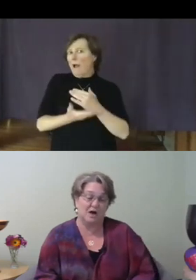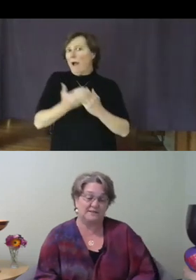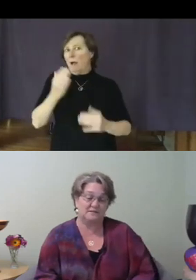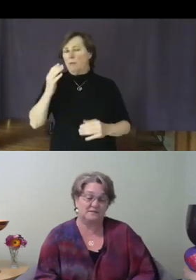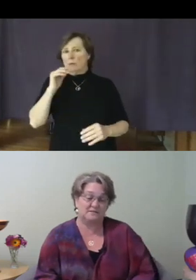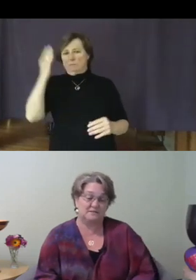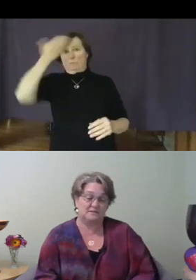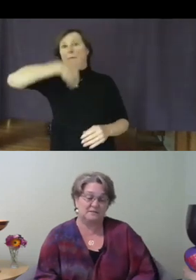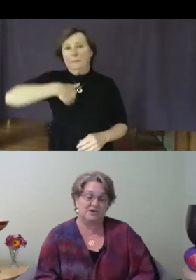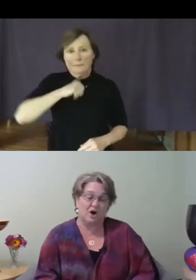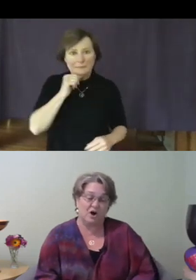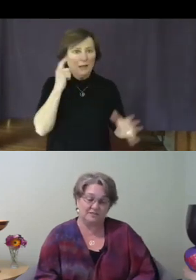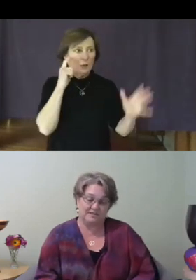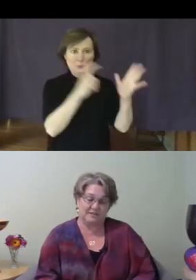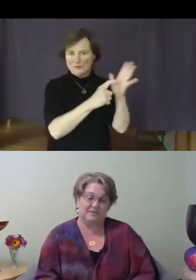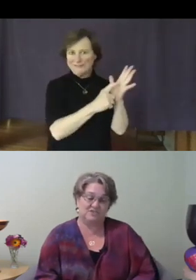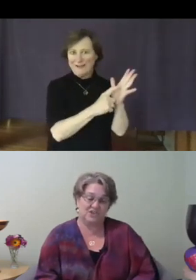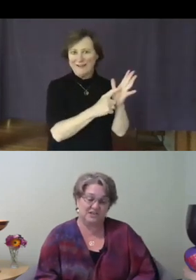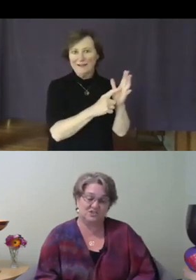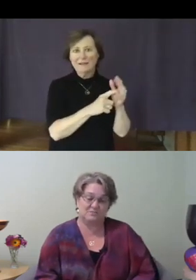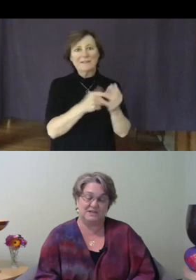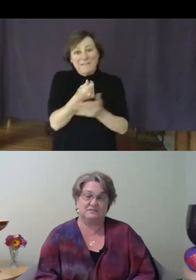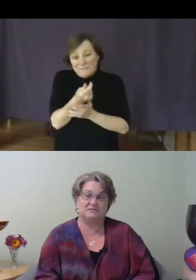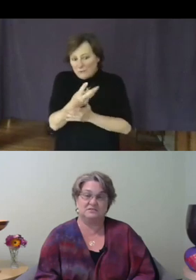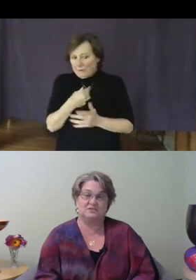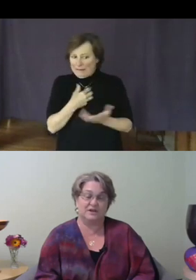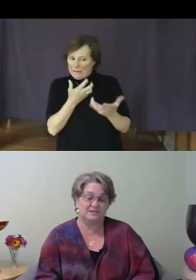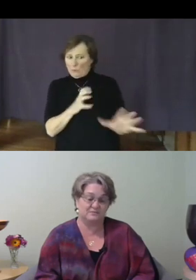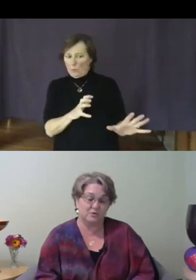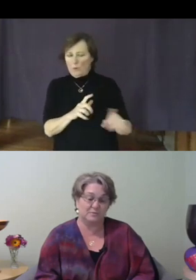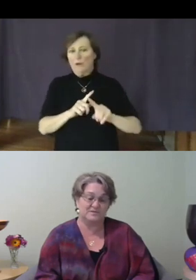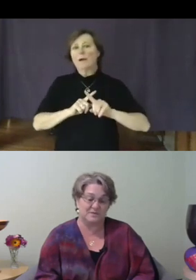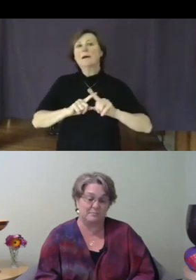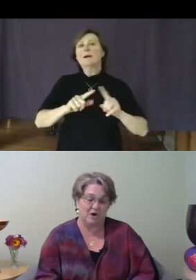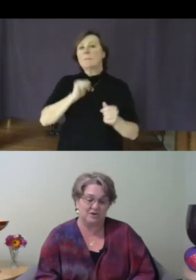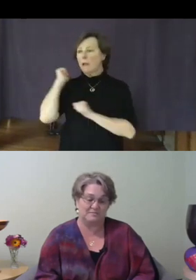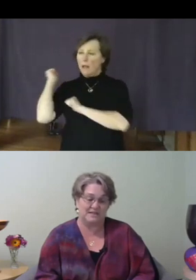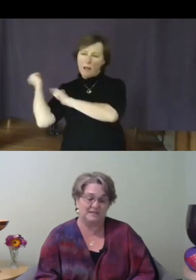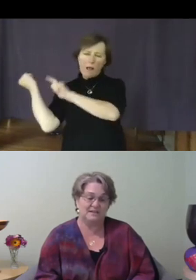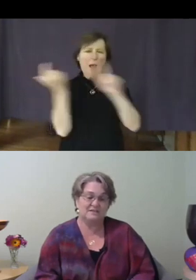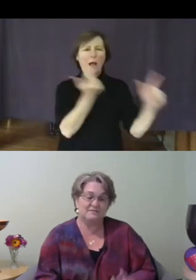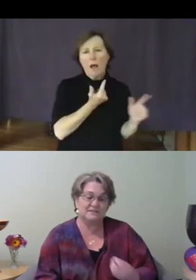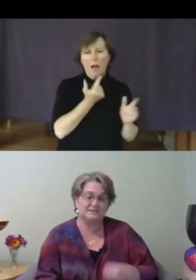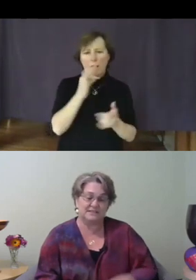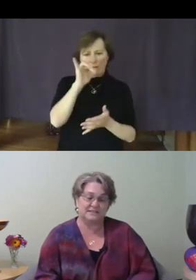but all of them have changed me, transformed some part of me, filled in a